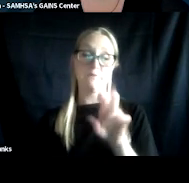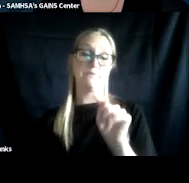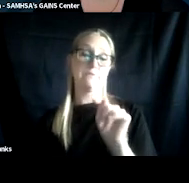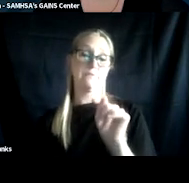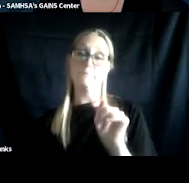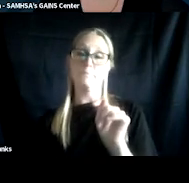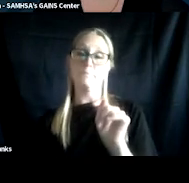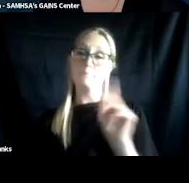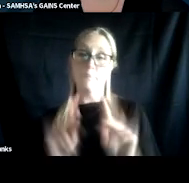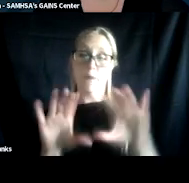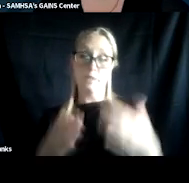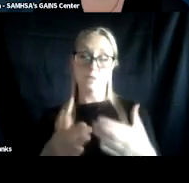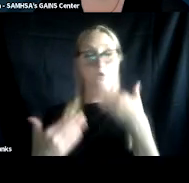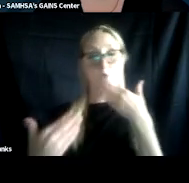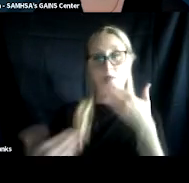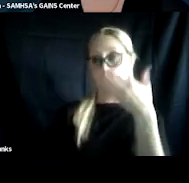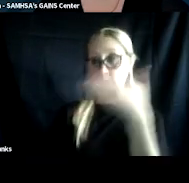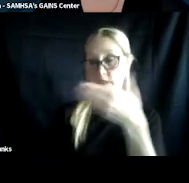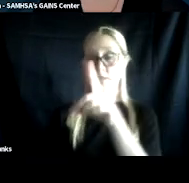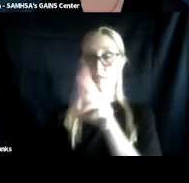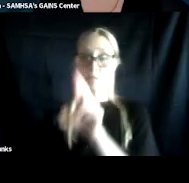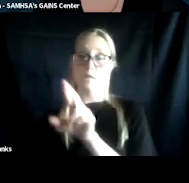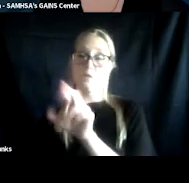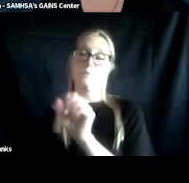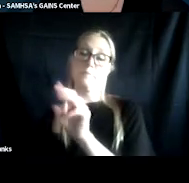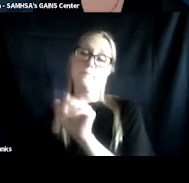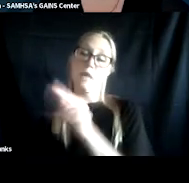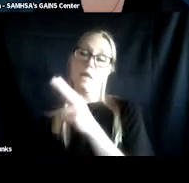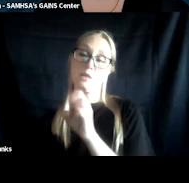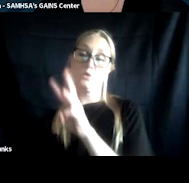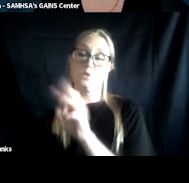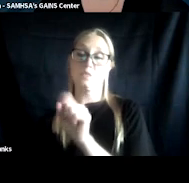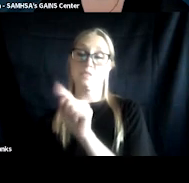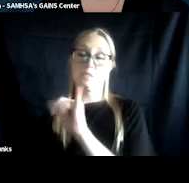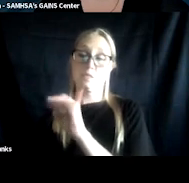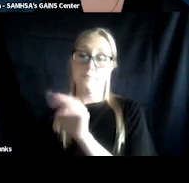I wanna thank our presenters, Dr. Matthew Stimmel and Dr. Kate Chard for taking time today